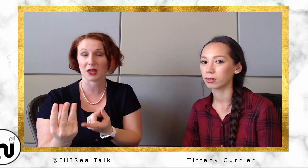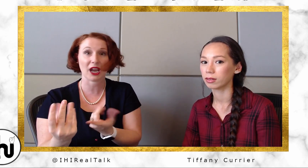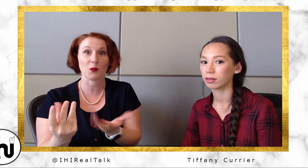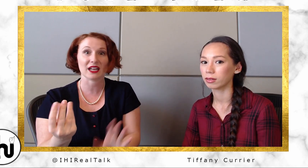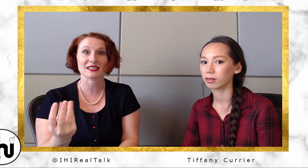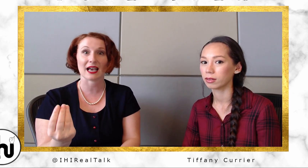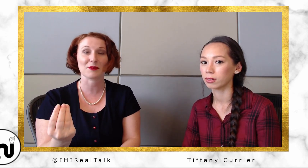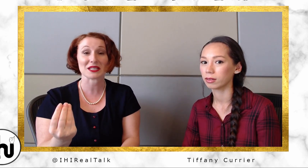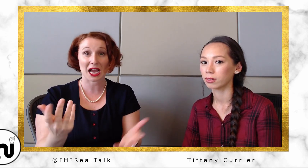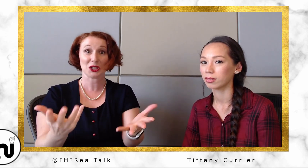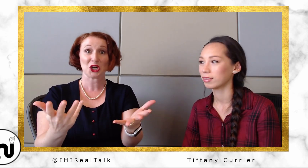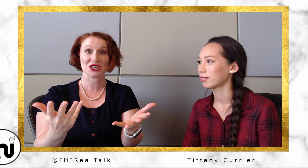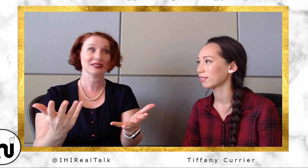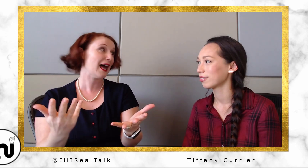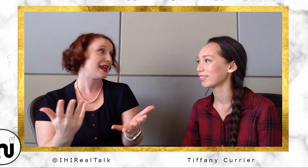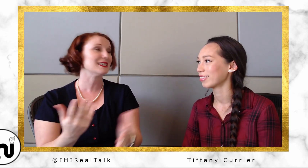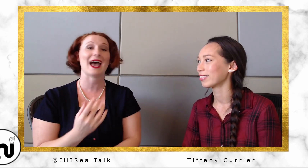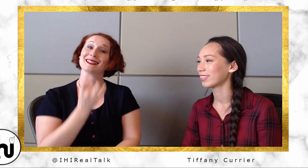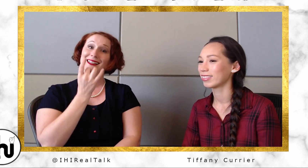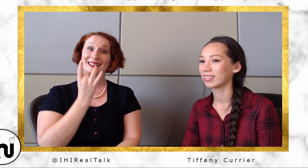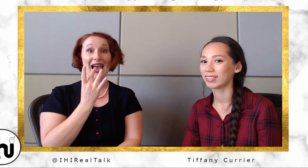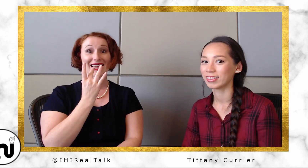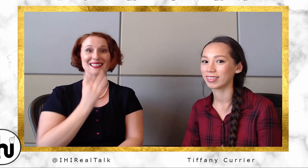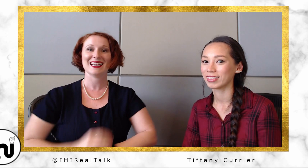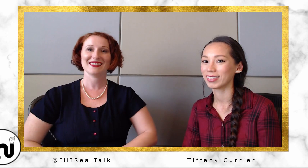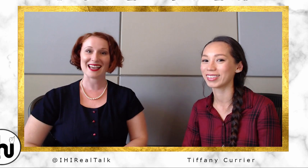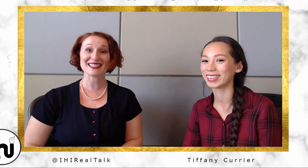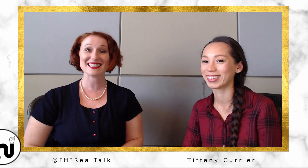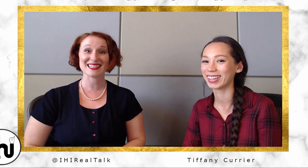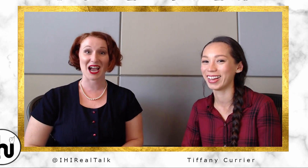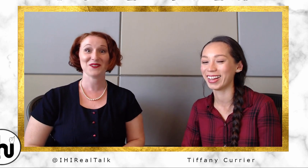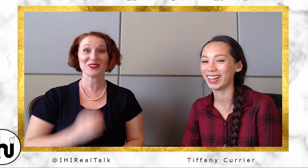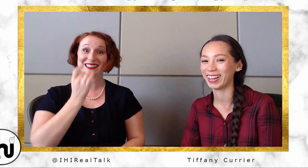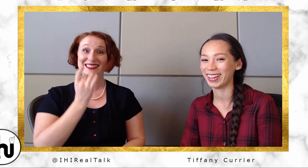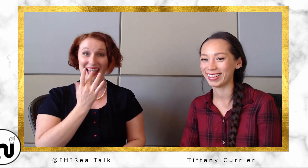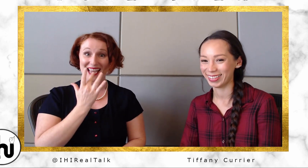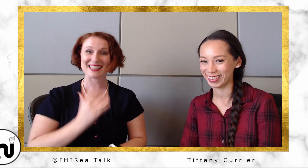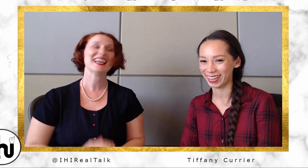what is that? Because I learned light as LIGHT. That is the sign for light.